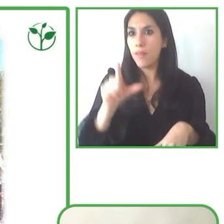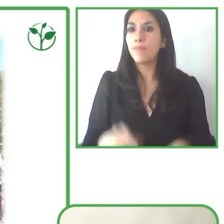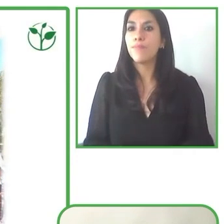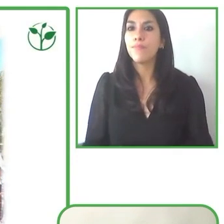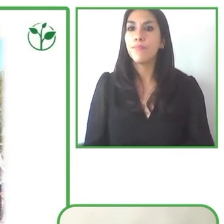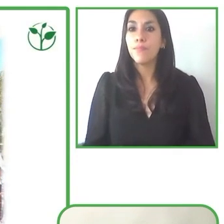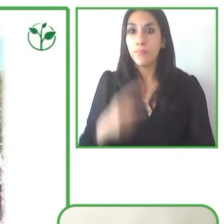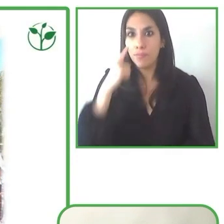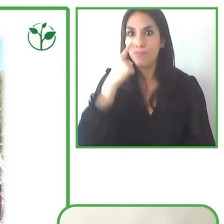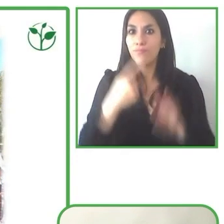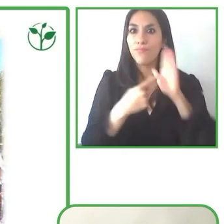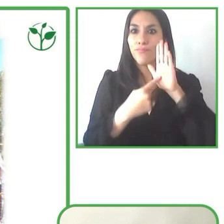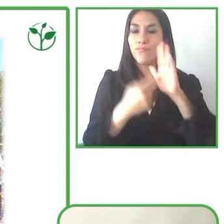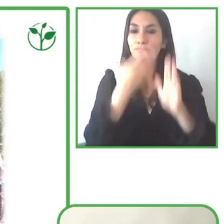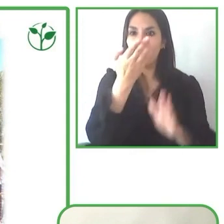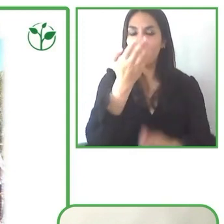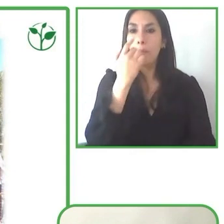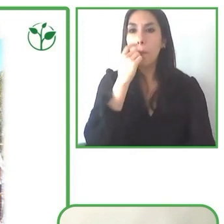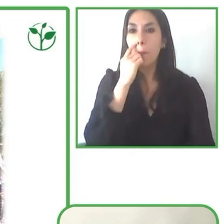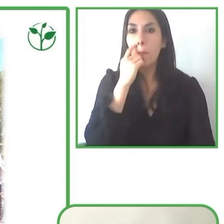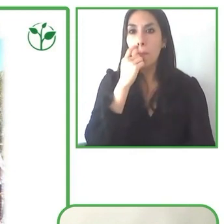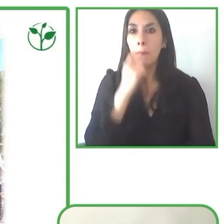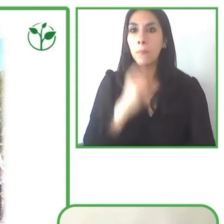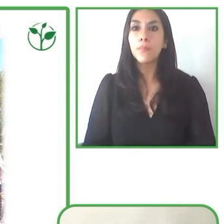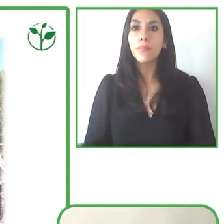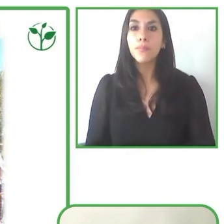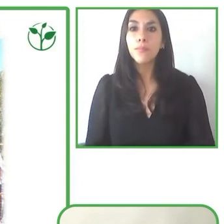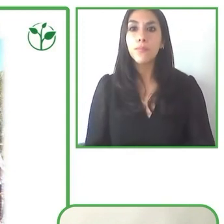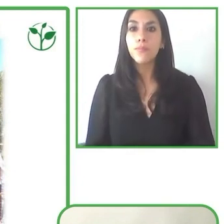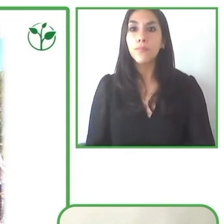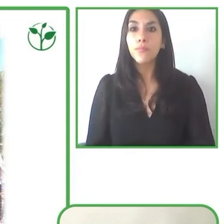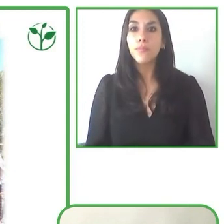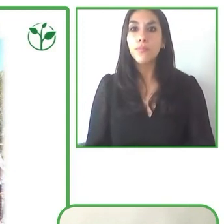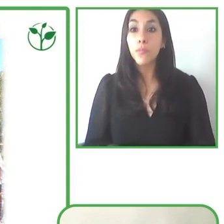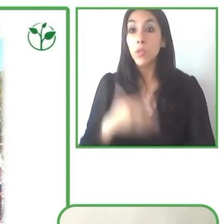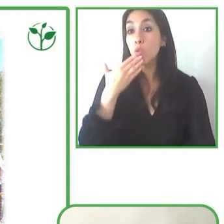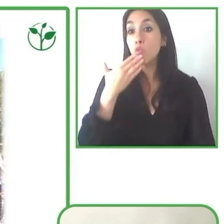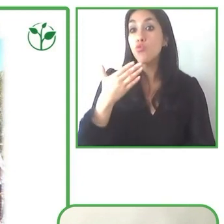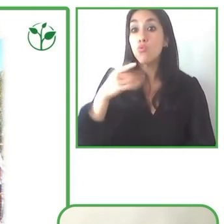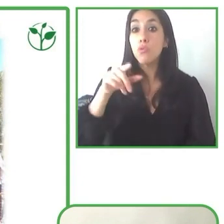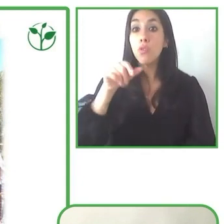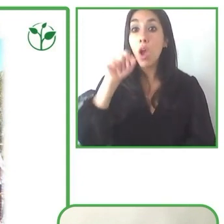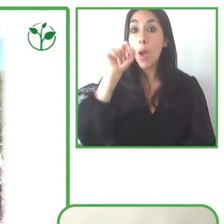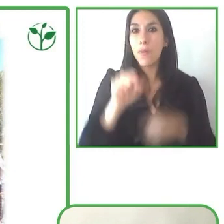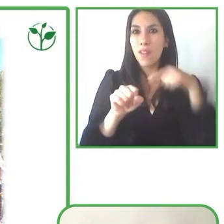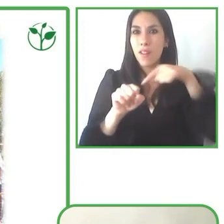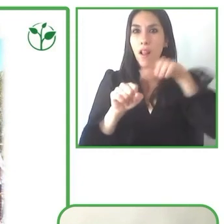In Latin America. Latin America for All is an tourism operator